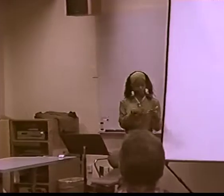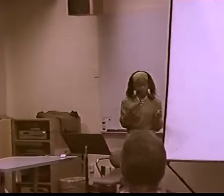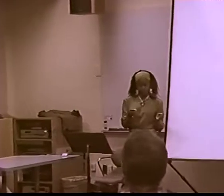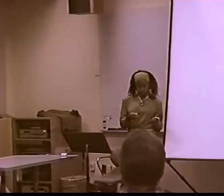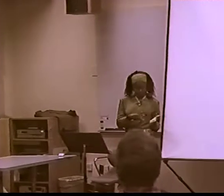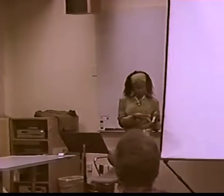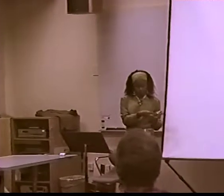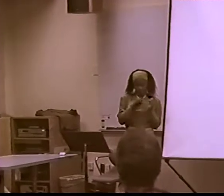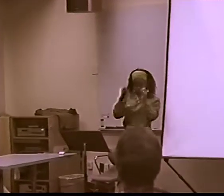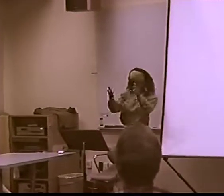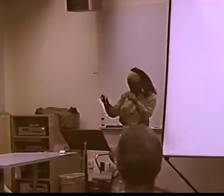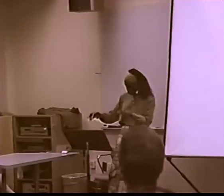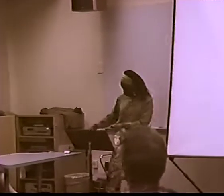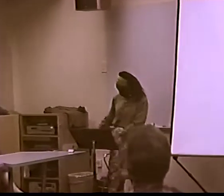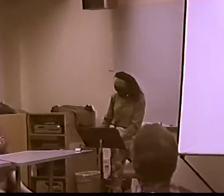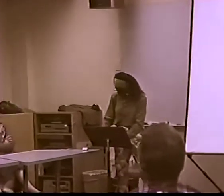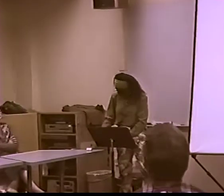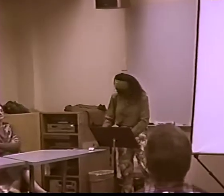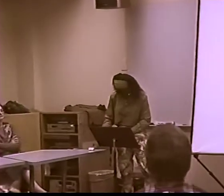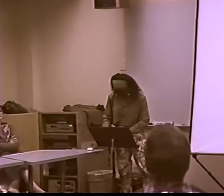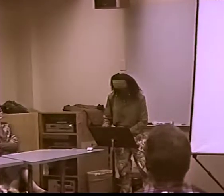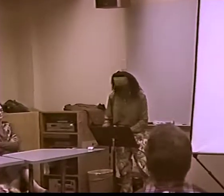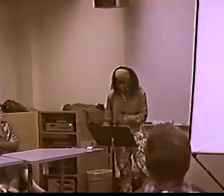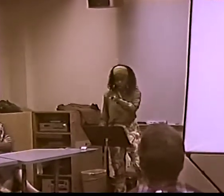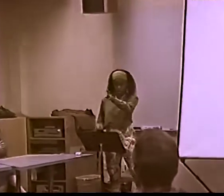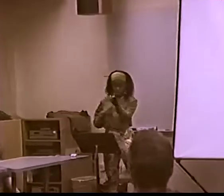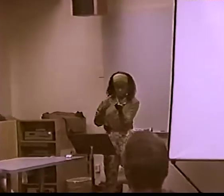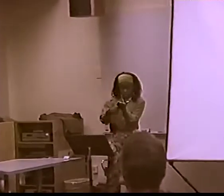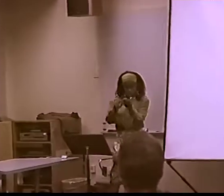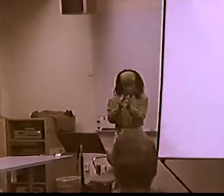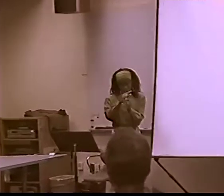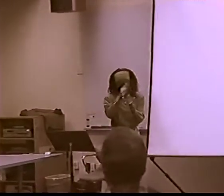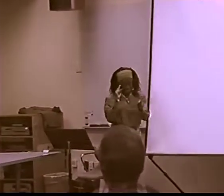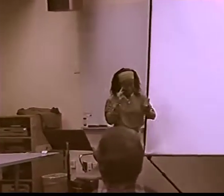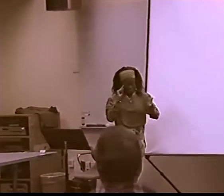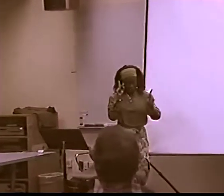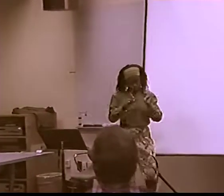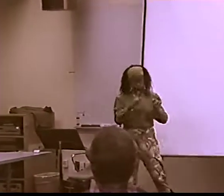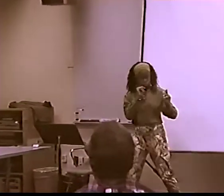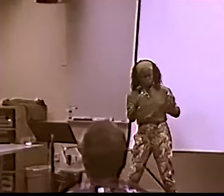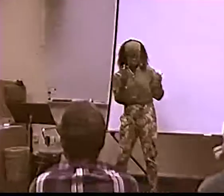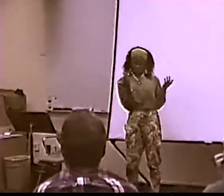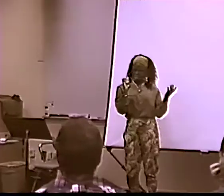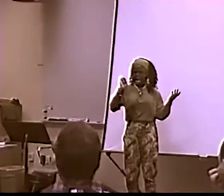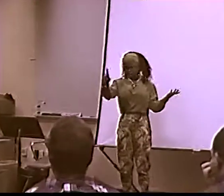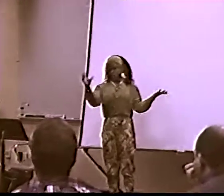SO, I LOOKED UP ... IN THE DICTIONARY AND FOUND SEVERAL MEANINGS AND I WANTED TO GIVE THEM TO YOU NOW.